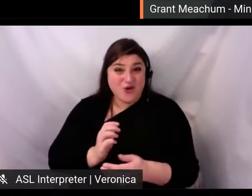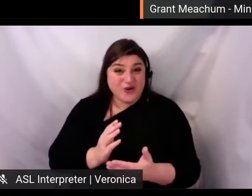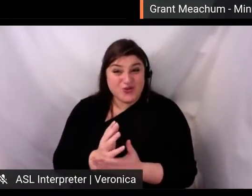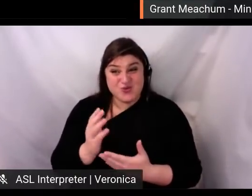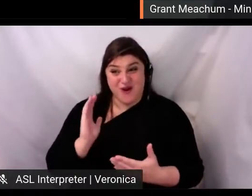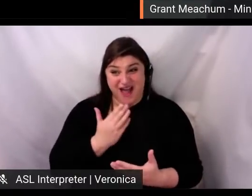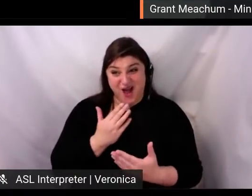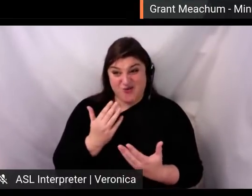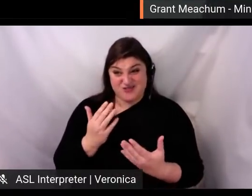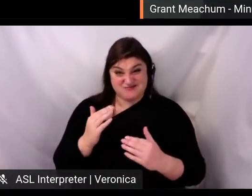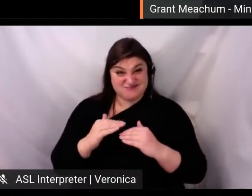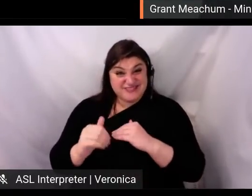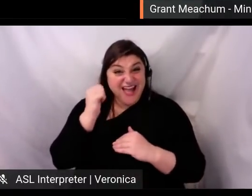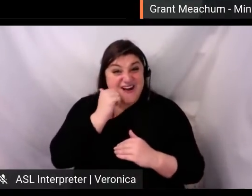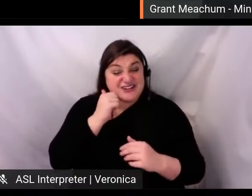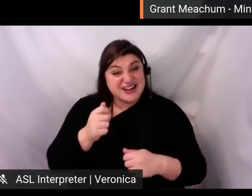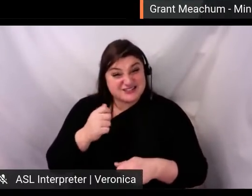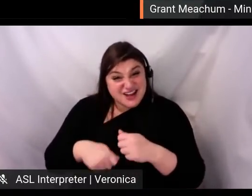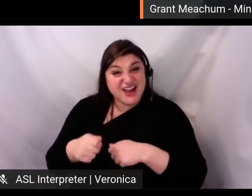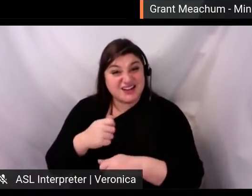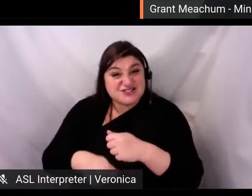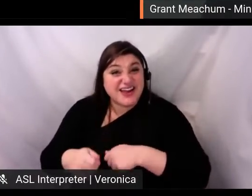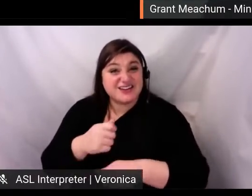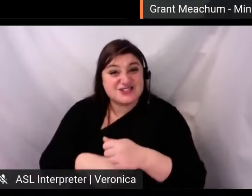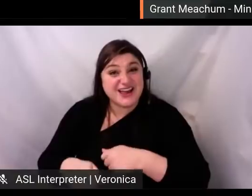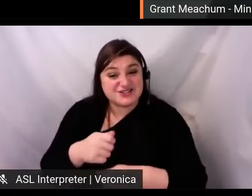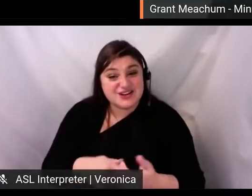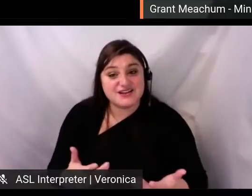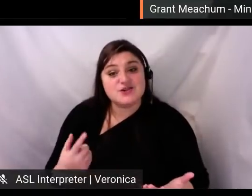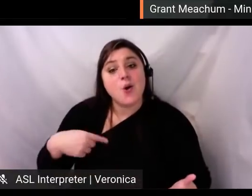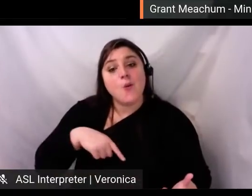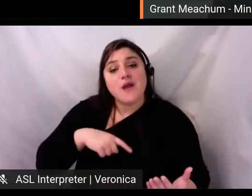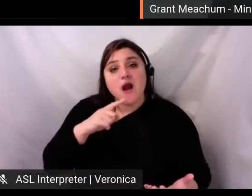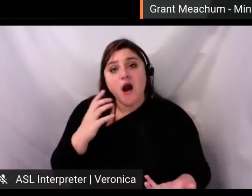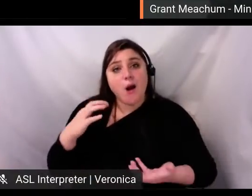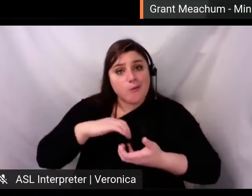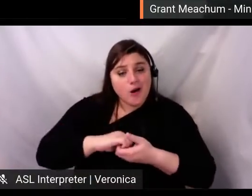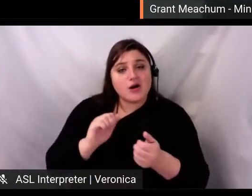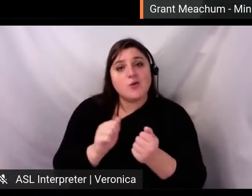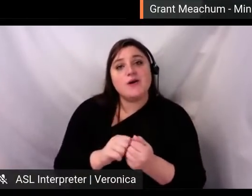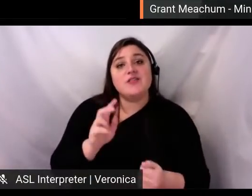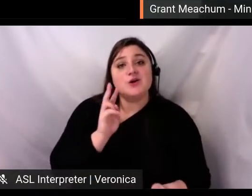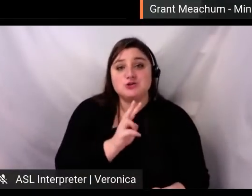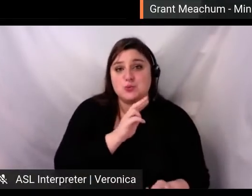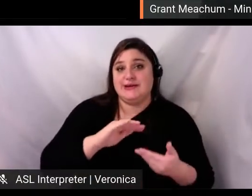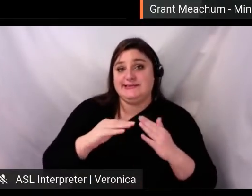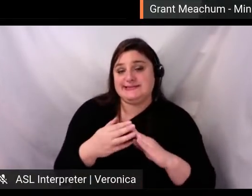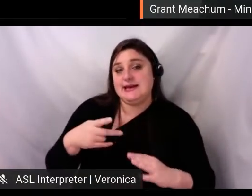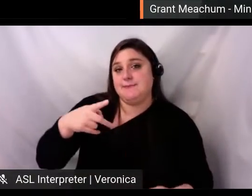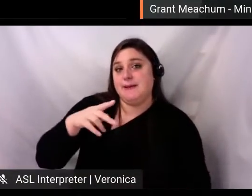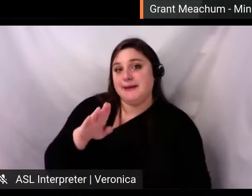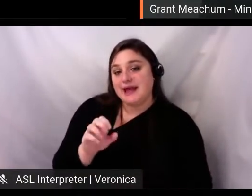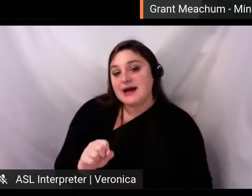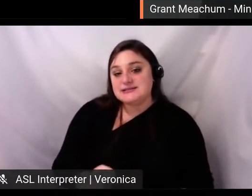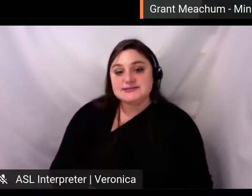to broadcasts and livestreams through our new partnerships with Twin City PBS and the Minnesota Public Radio. We're leaving you today with a